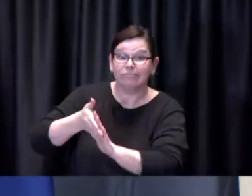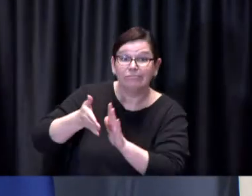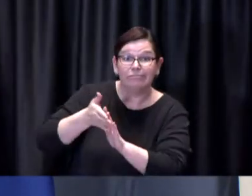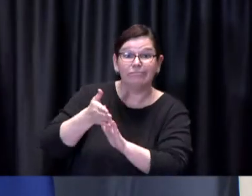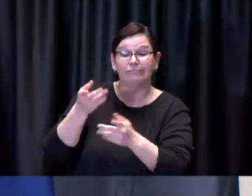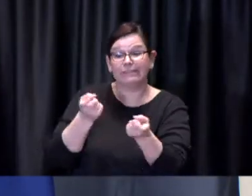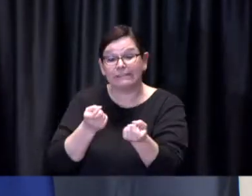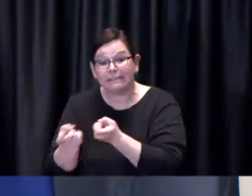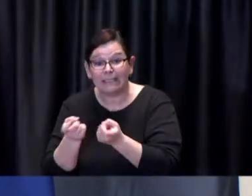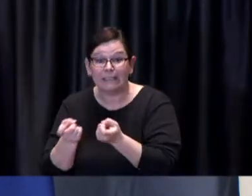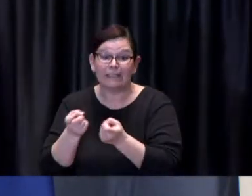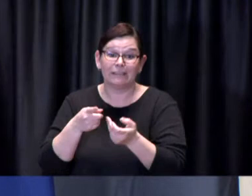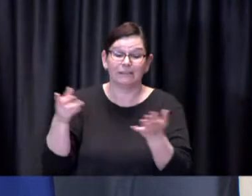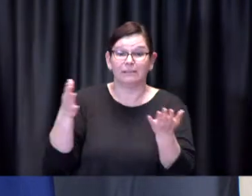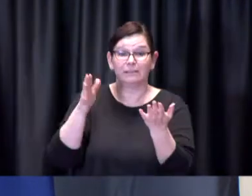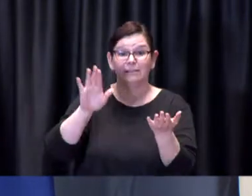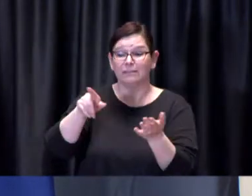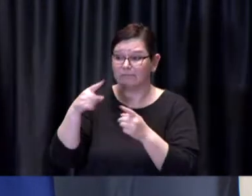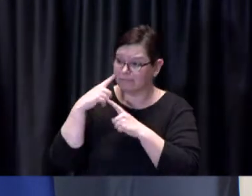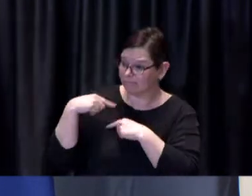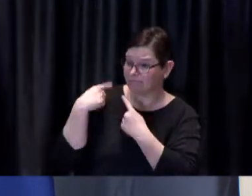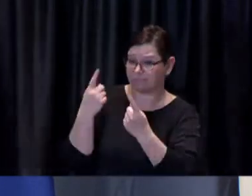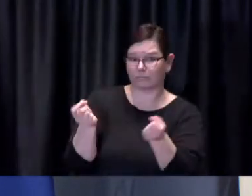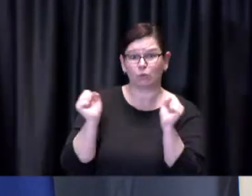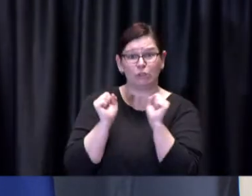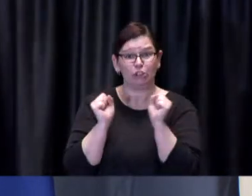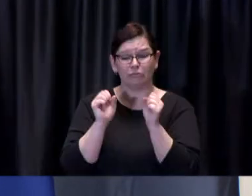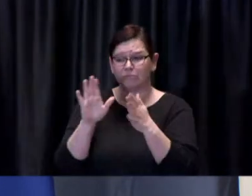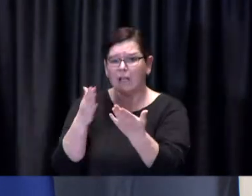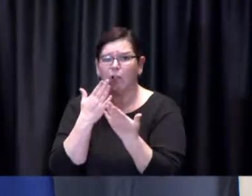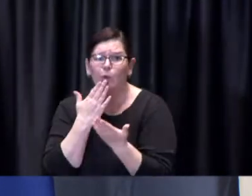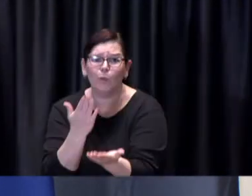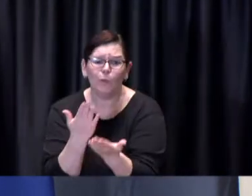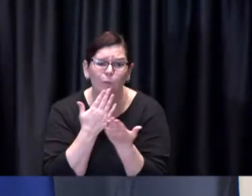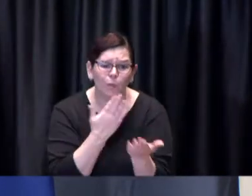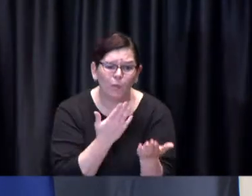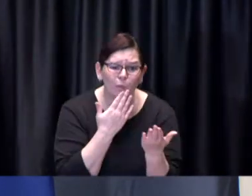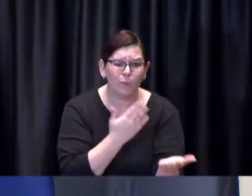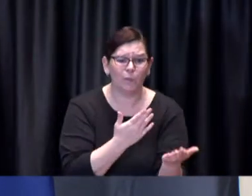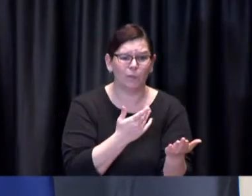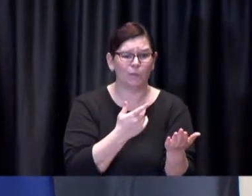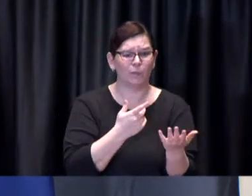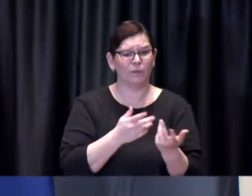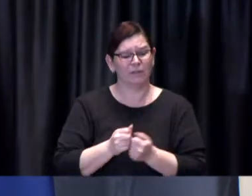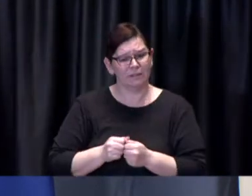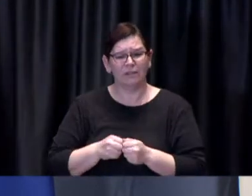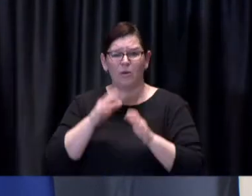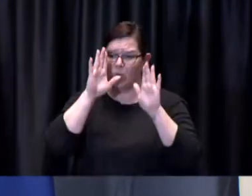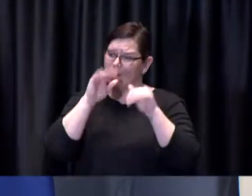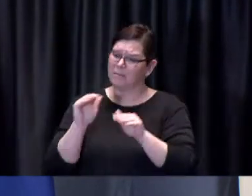Which was an unusual season and hope we can be back to a business in the normal fashion by winter time next year.